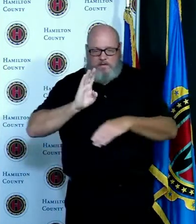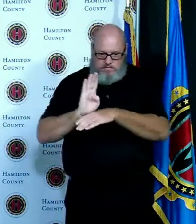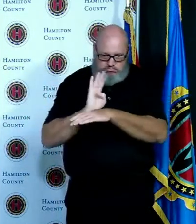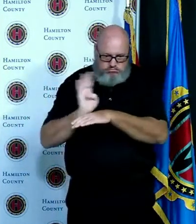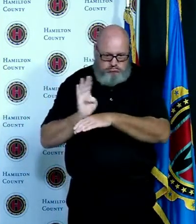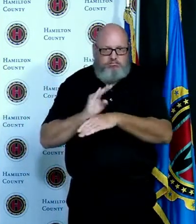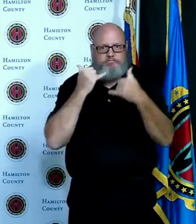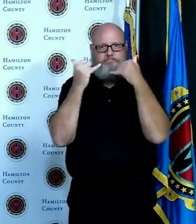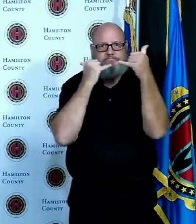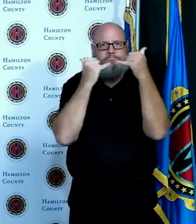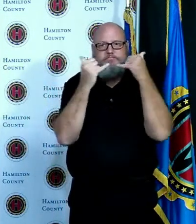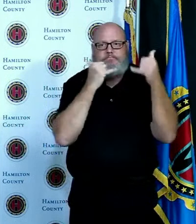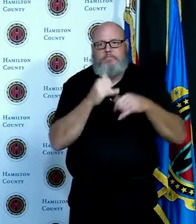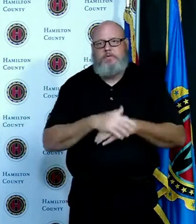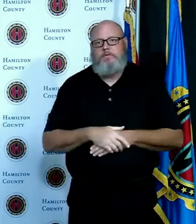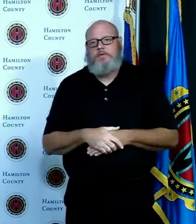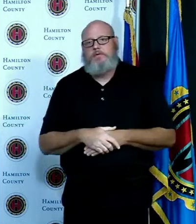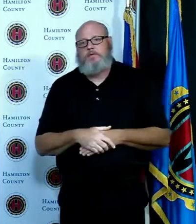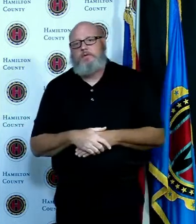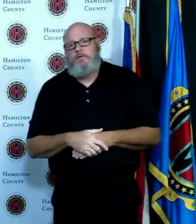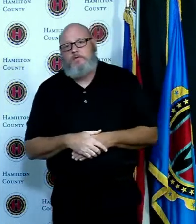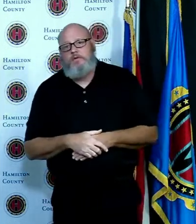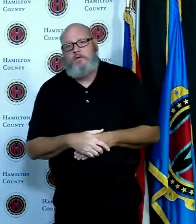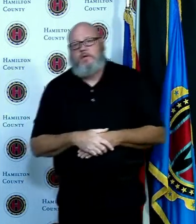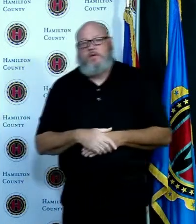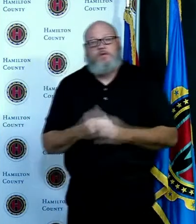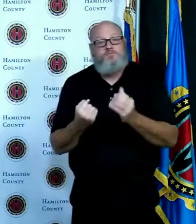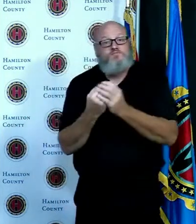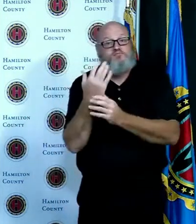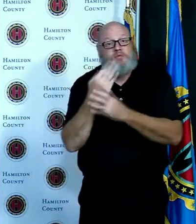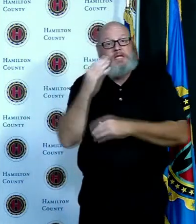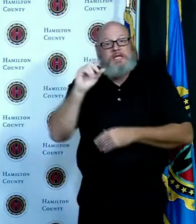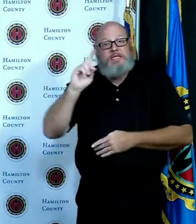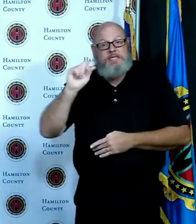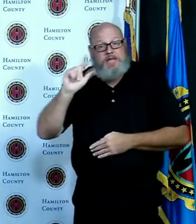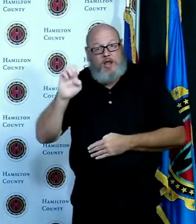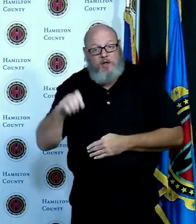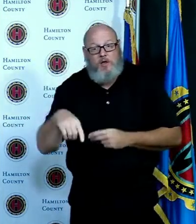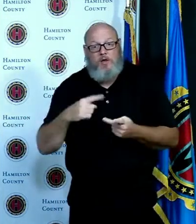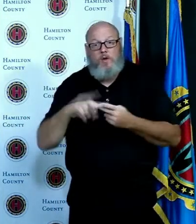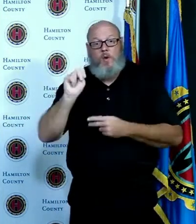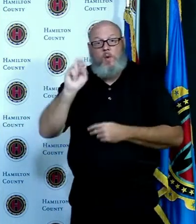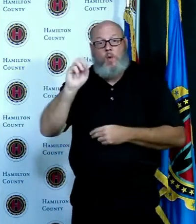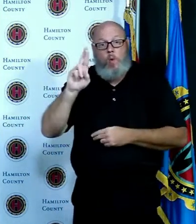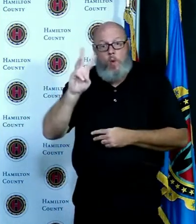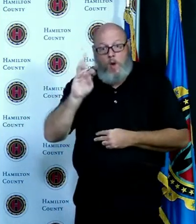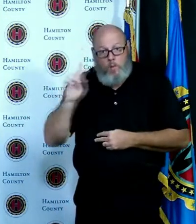Norwood and Cincinnati we had on average 210 cases per day so that's a significant increase